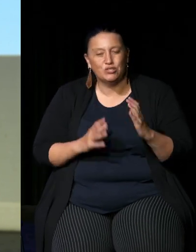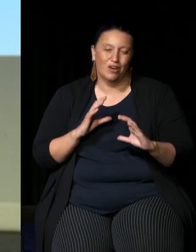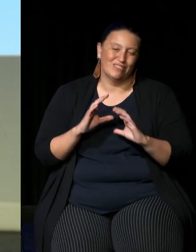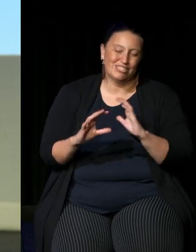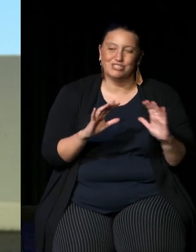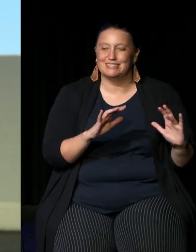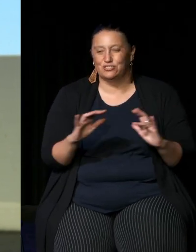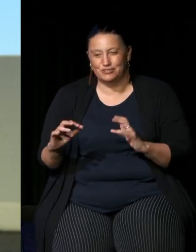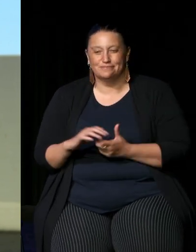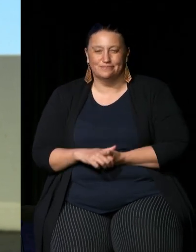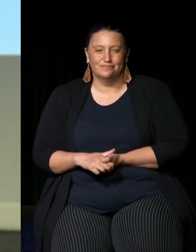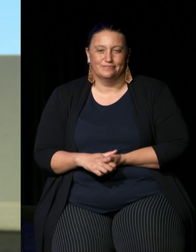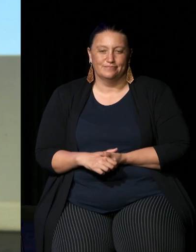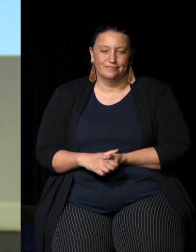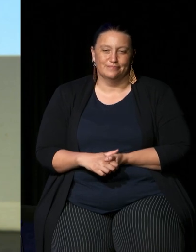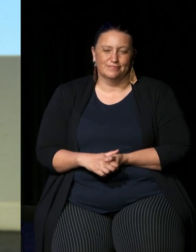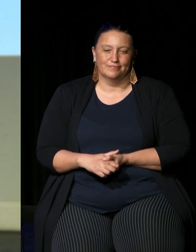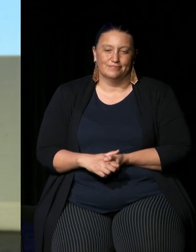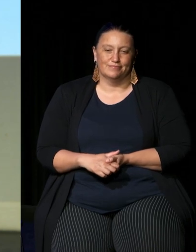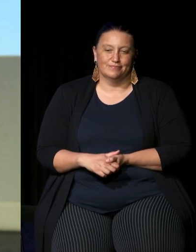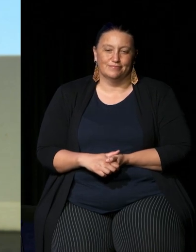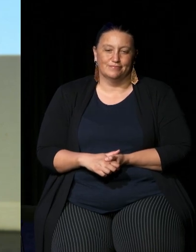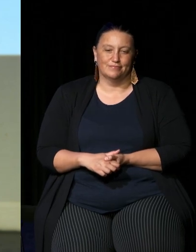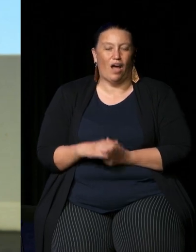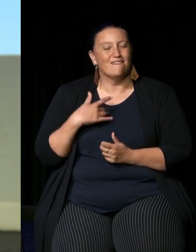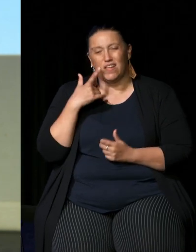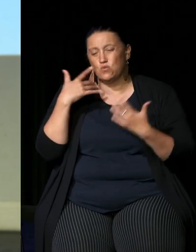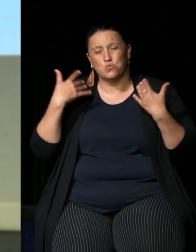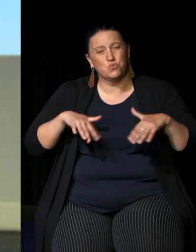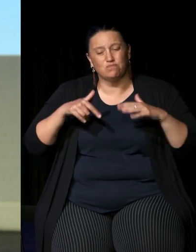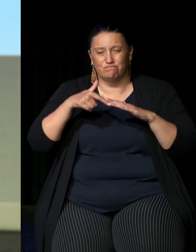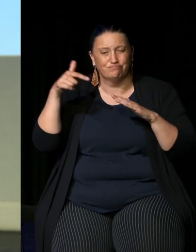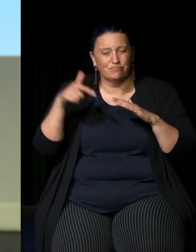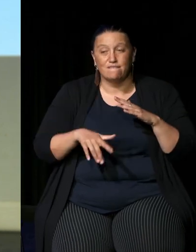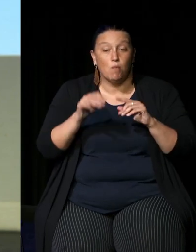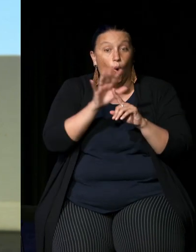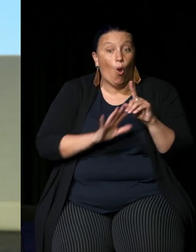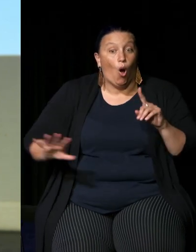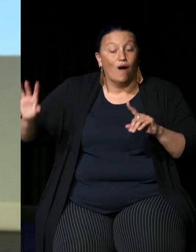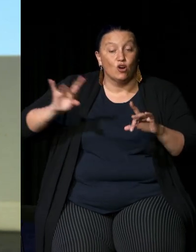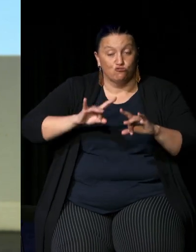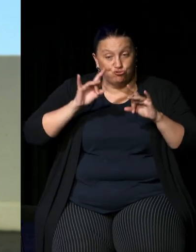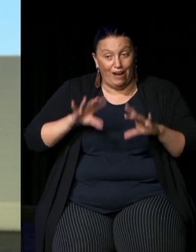I just found fantastic Insight from people from around the country around it and it made me wonder